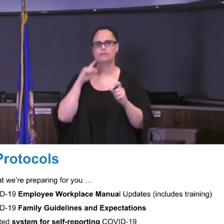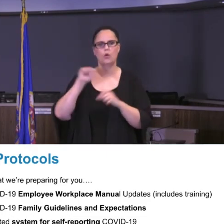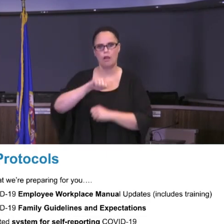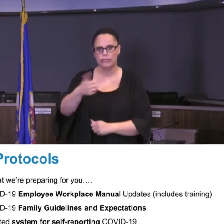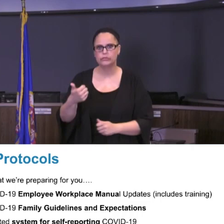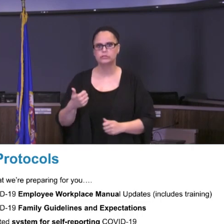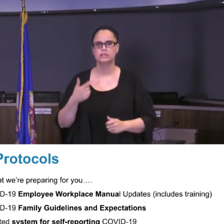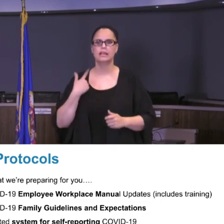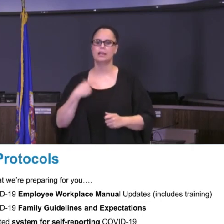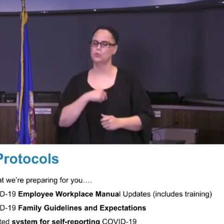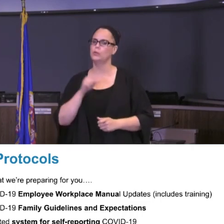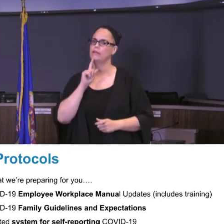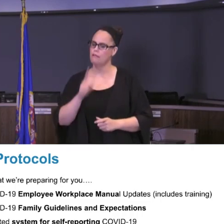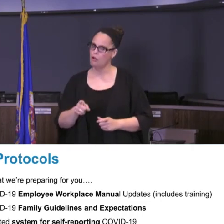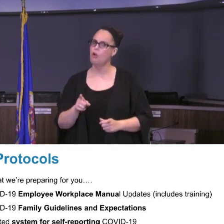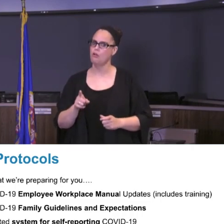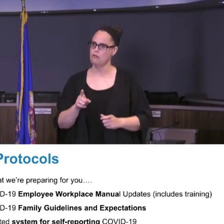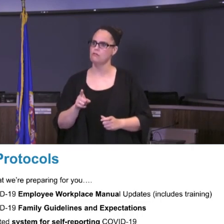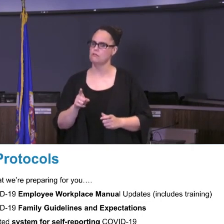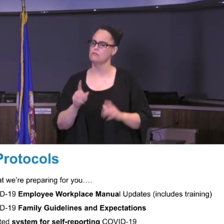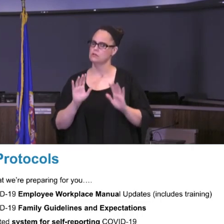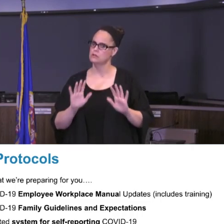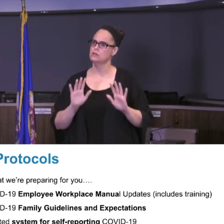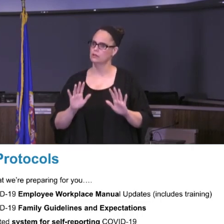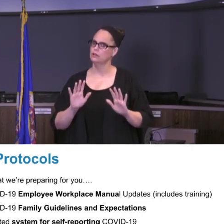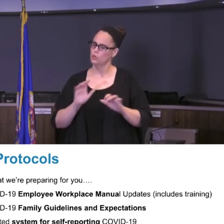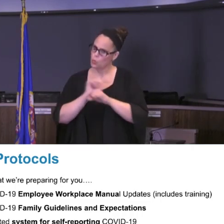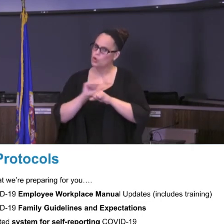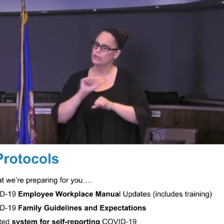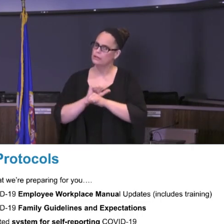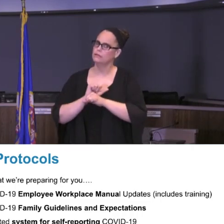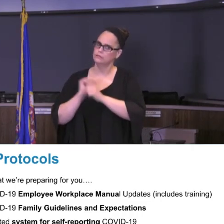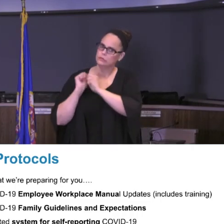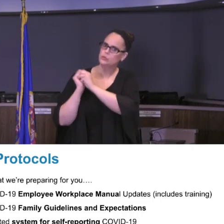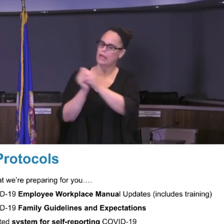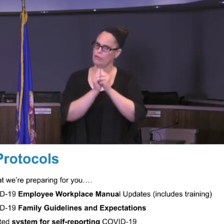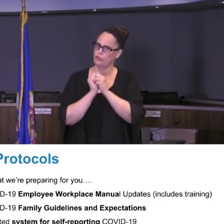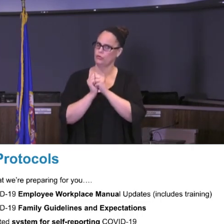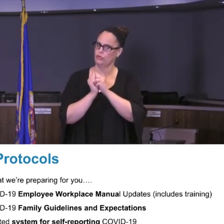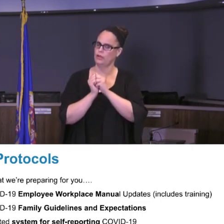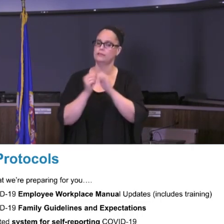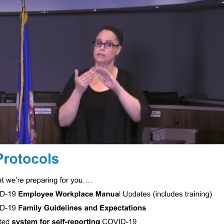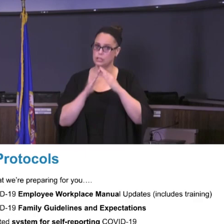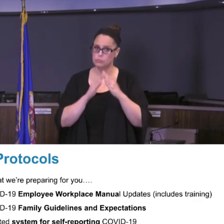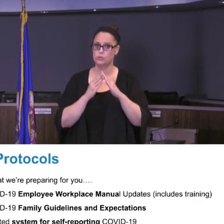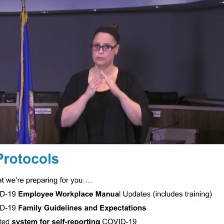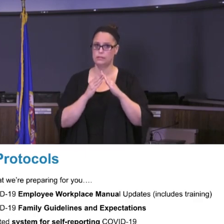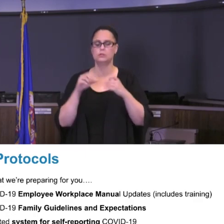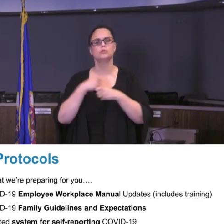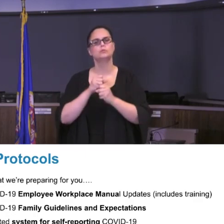obligated, I am compelled to make sure that we are working together as a community to make sure that we are going to